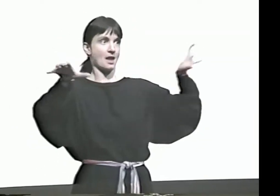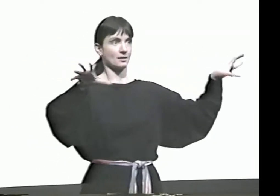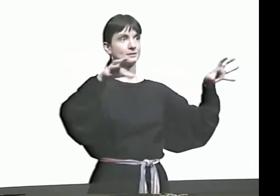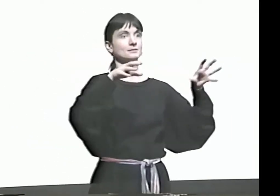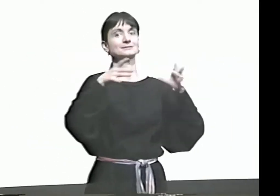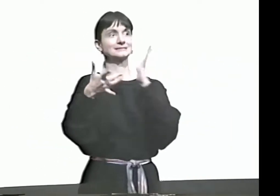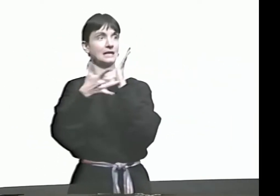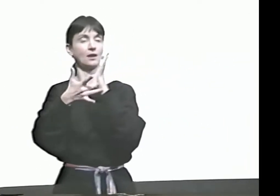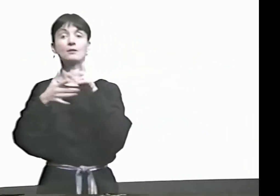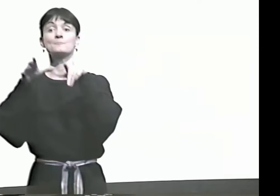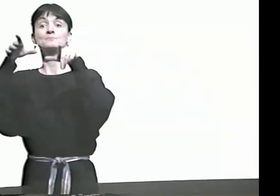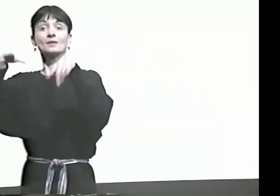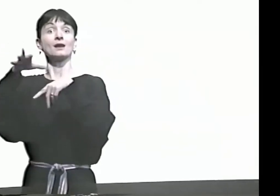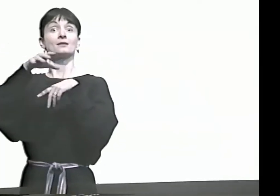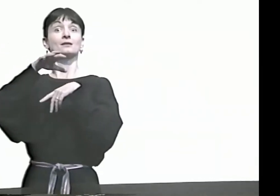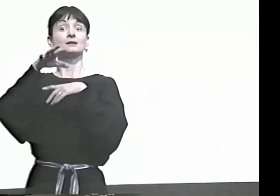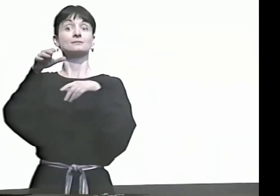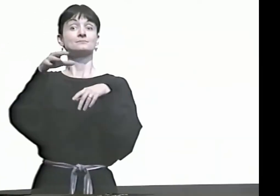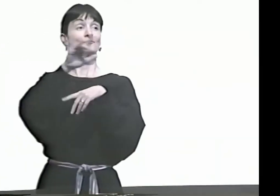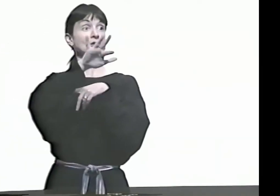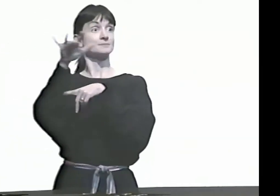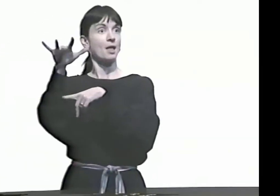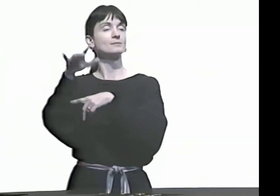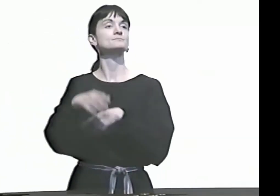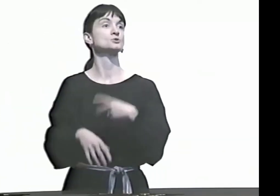AND I'D LIKE TO TALK ABOUT THEM EACH.